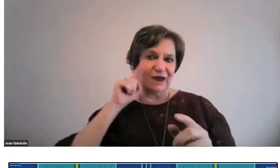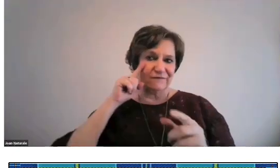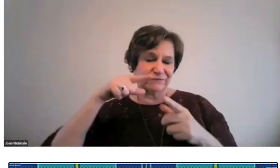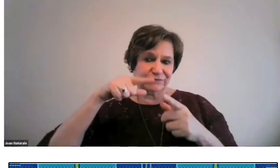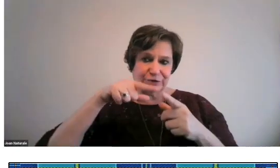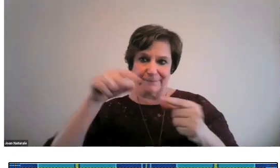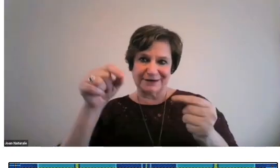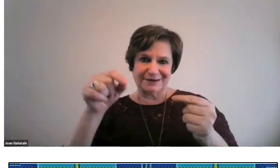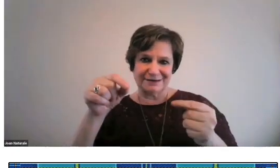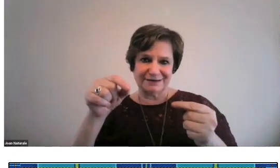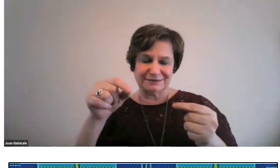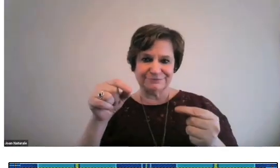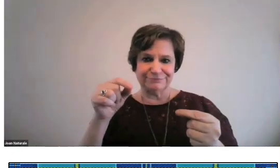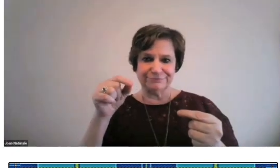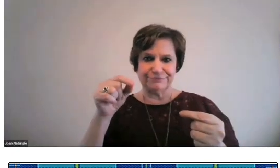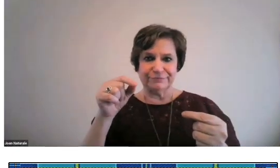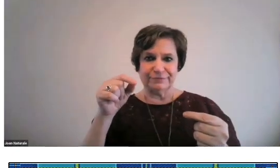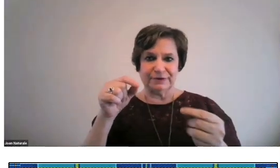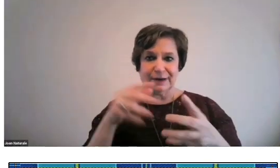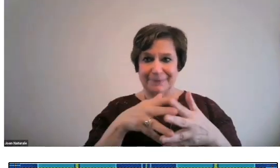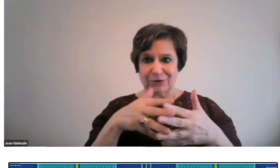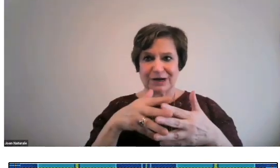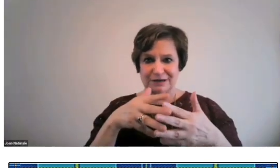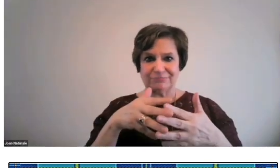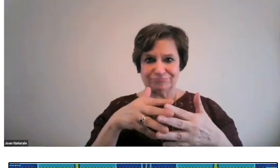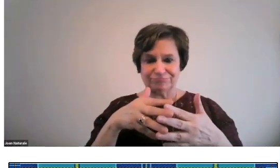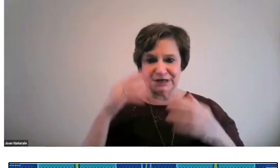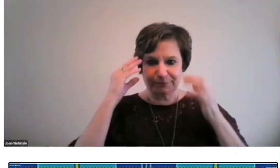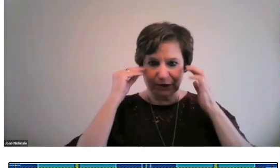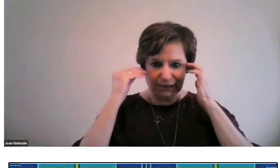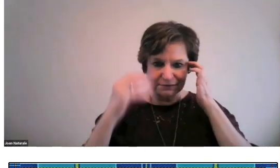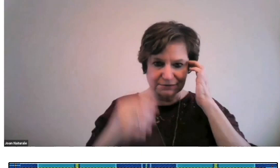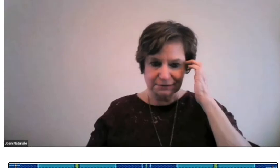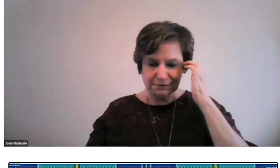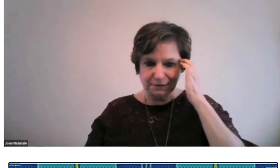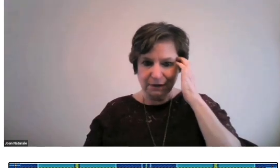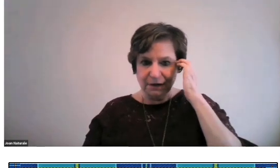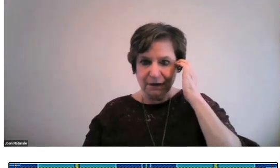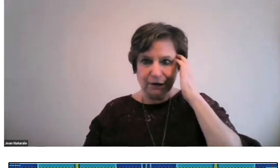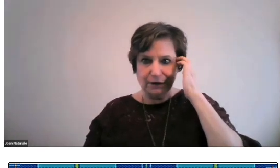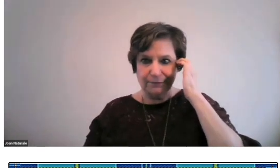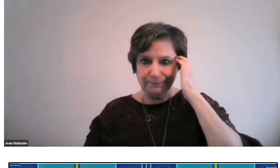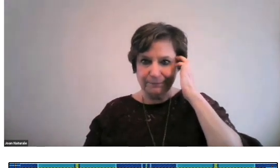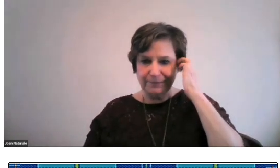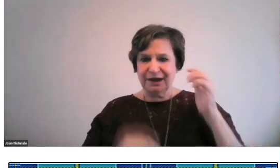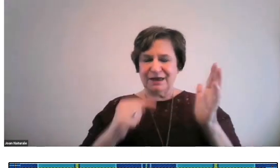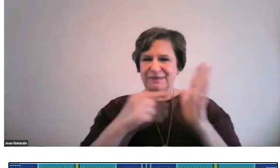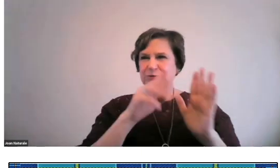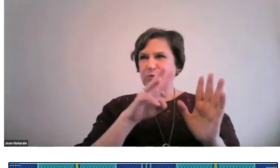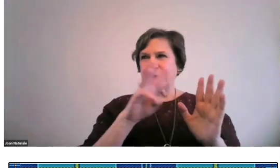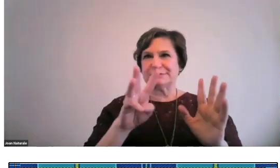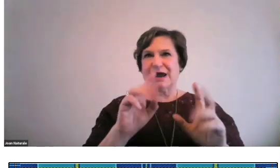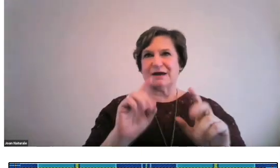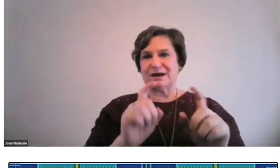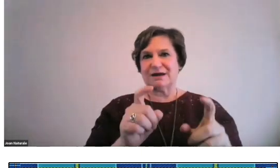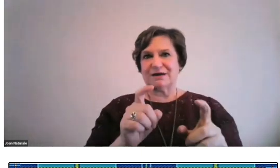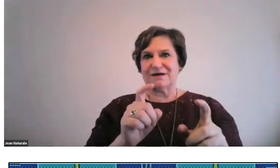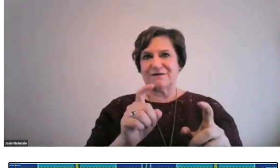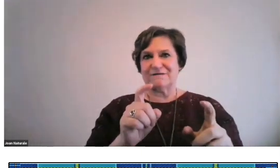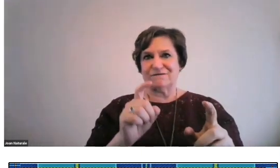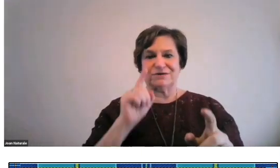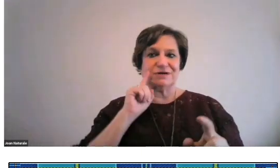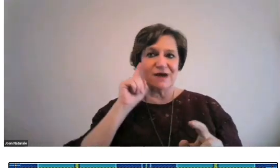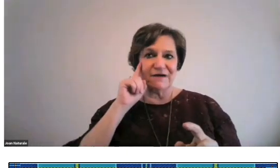and Newby Ely donated deaf Japanese materials related to their experiences.